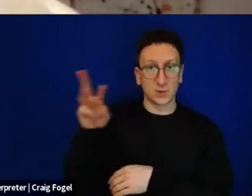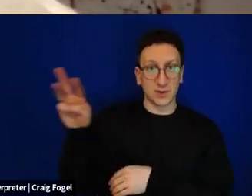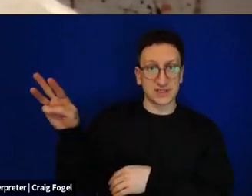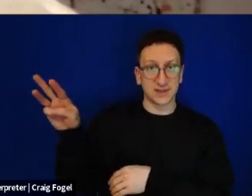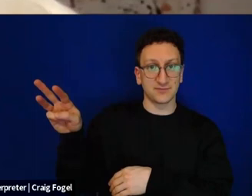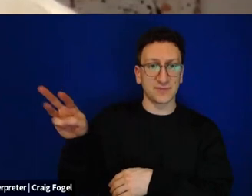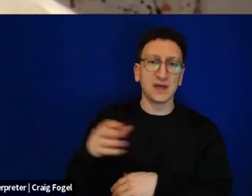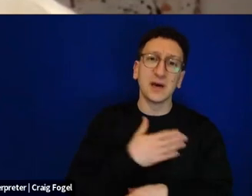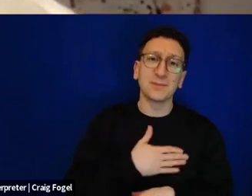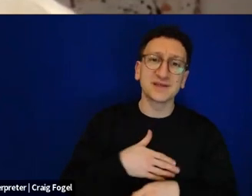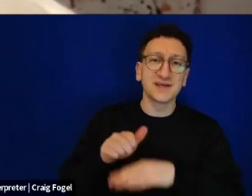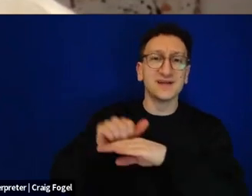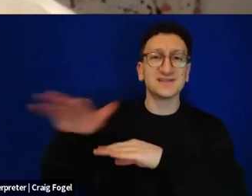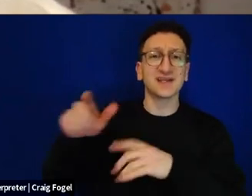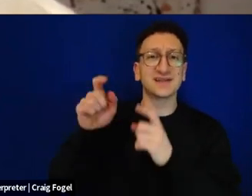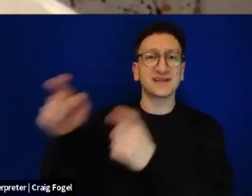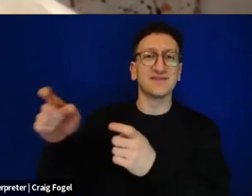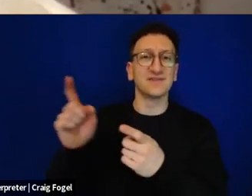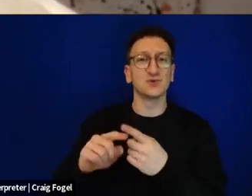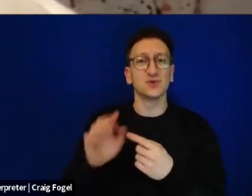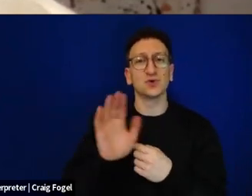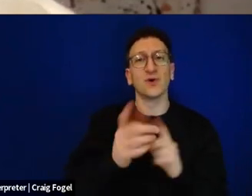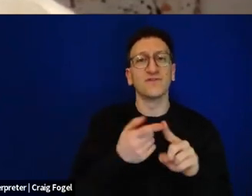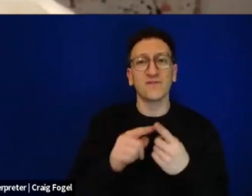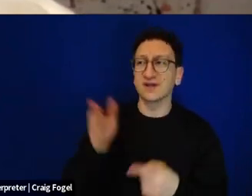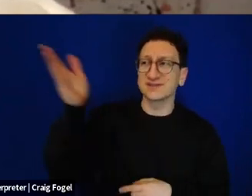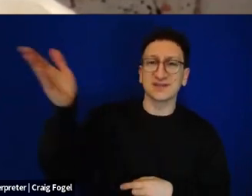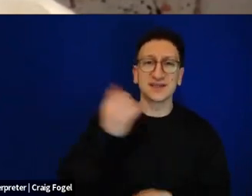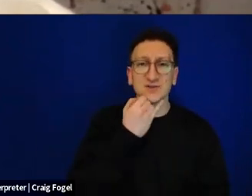to an Israeli friend, to someone who you appreciate, or someone who's had a hard year.